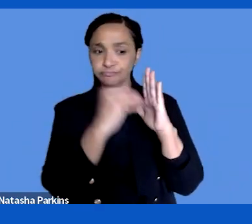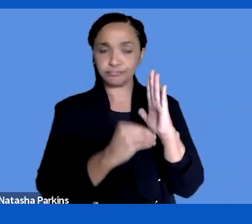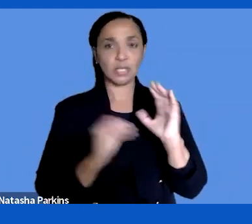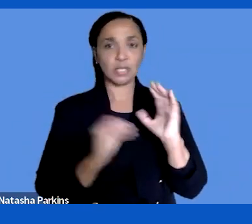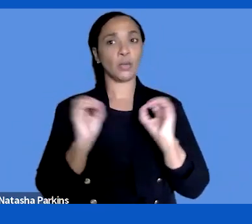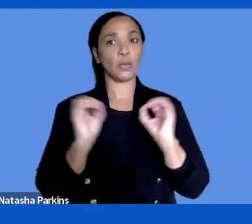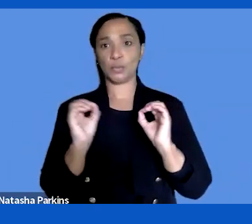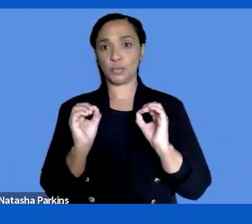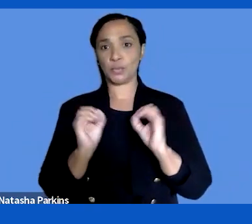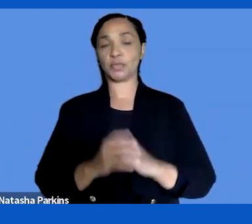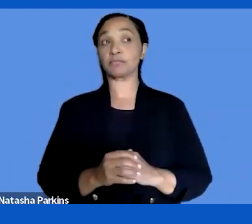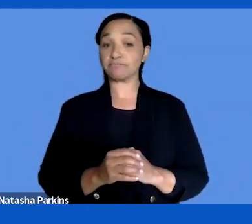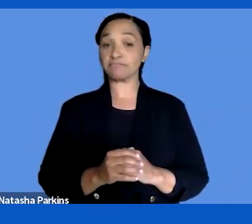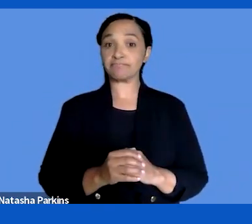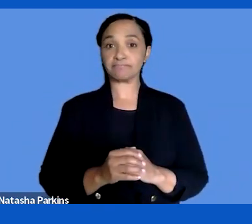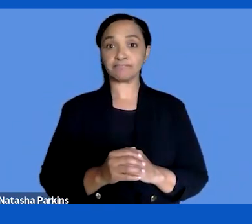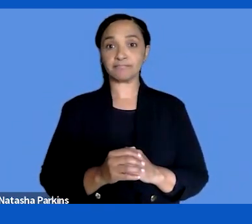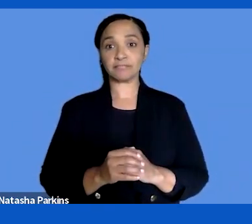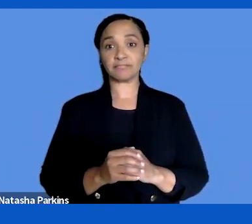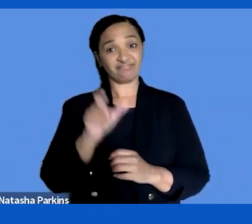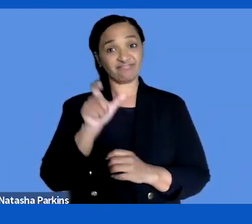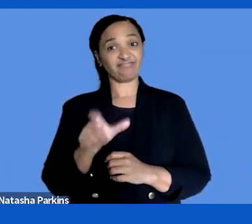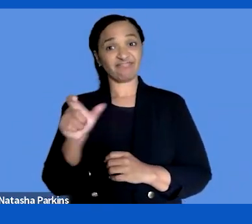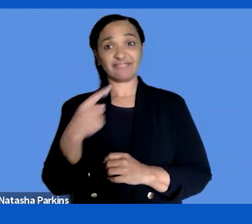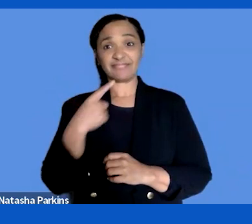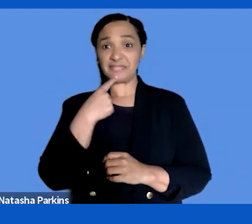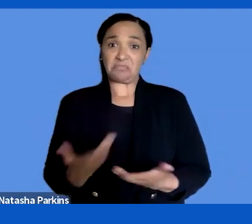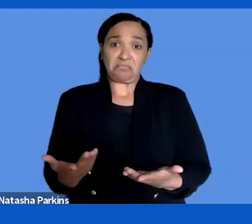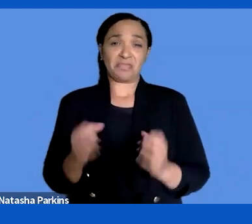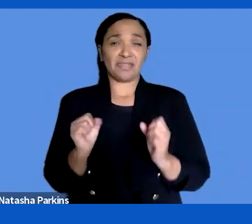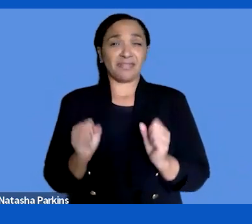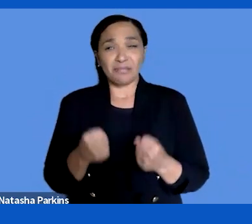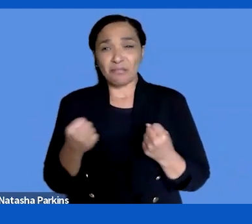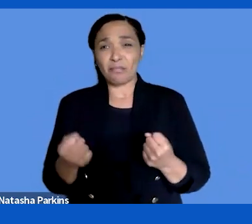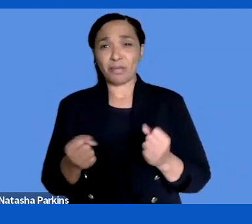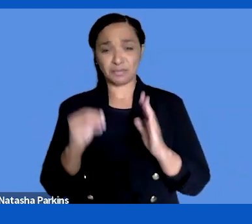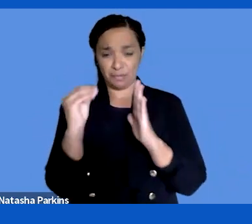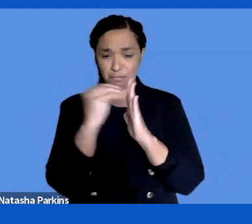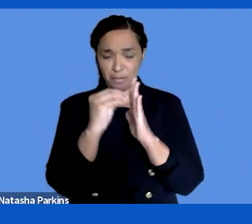that say you could never actually have minimum requirements in the standard legislation that